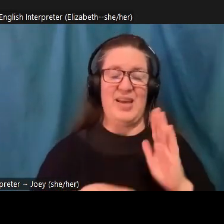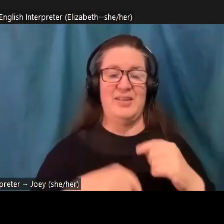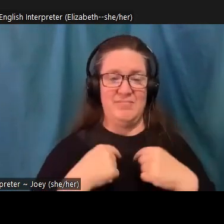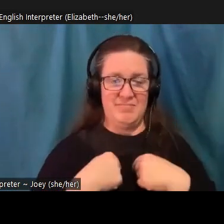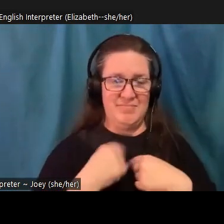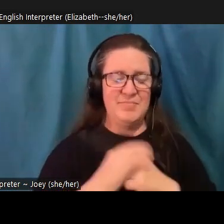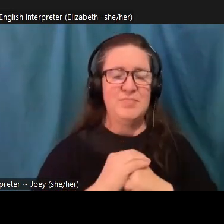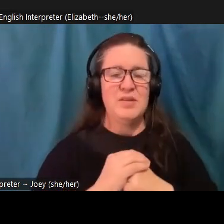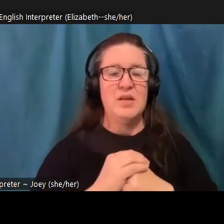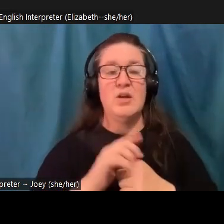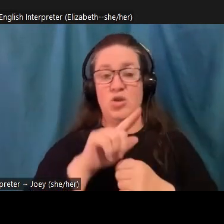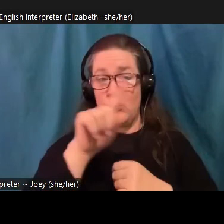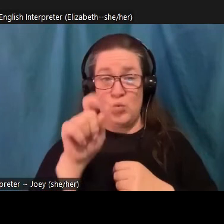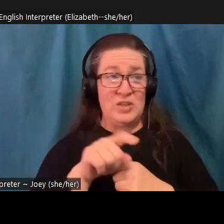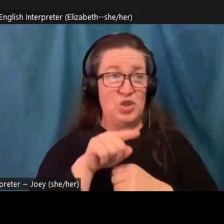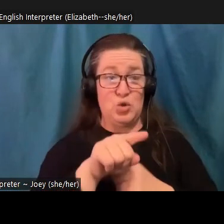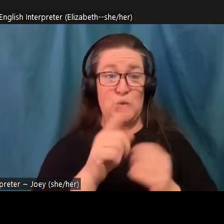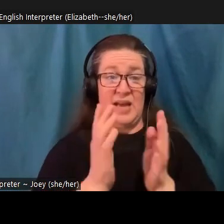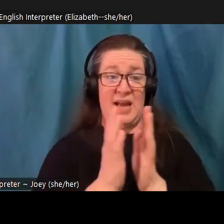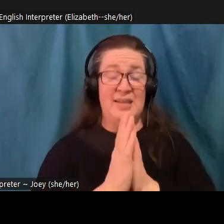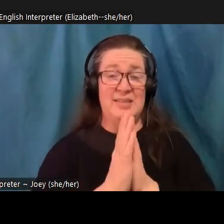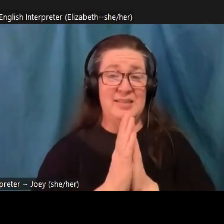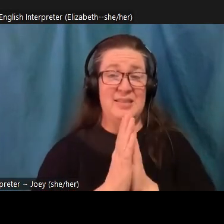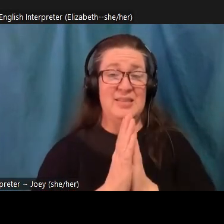question that you just asked is something that Reuben is